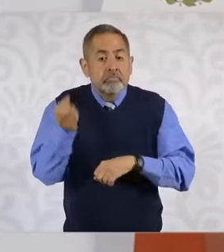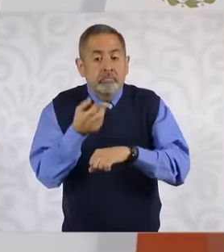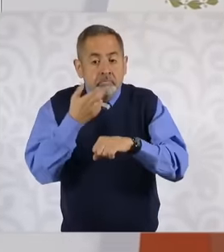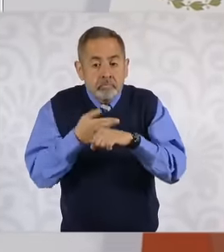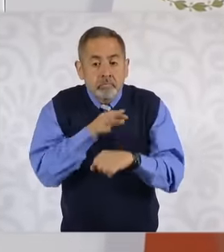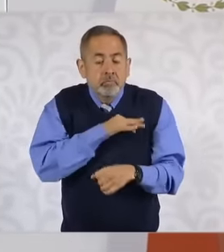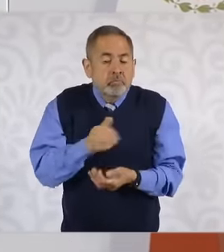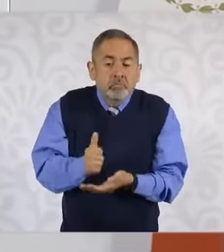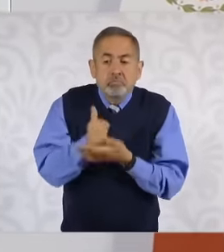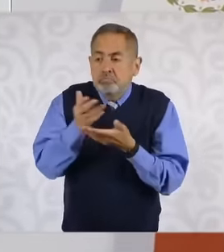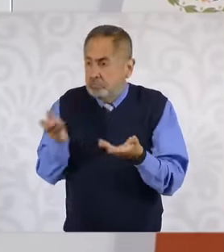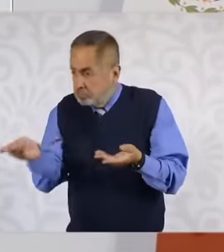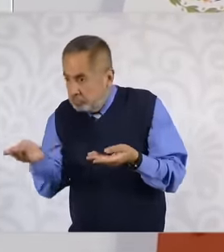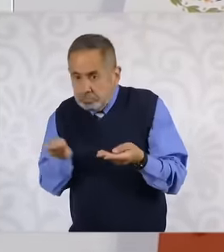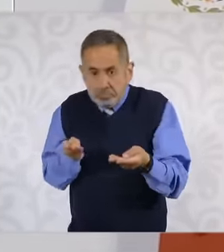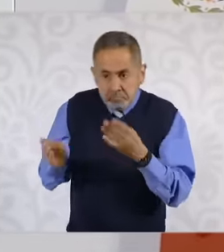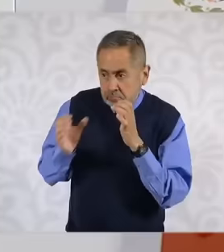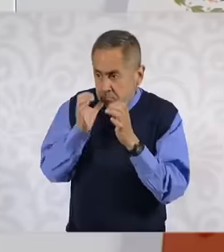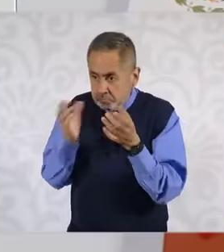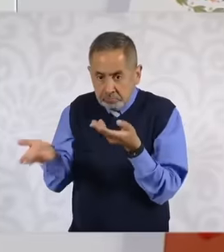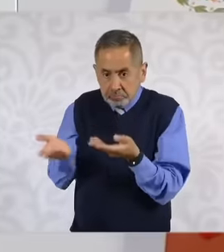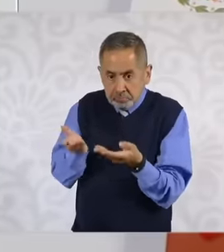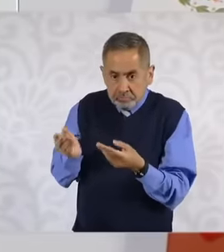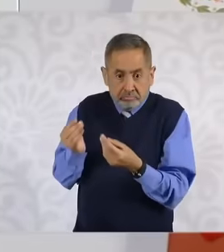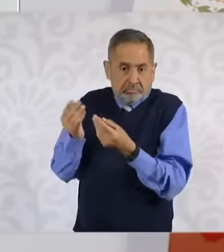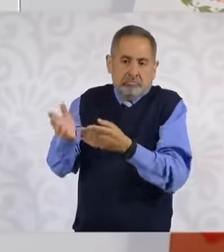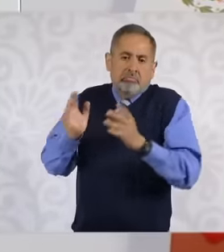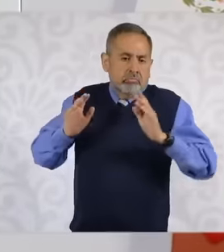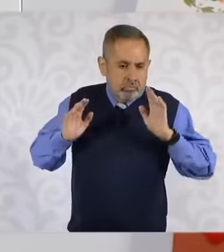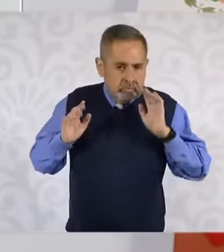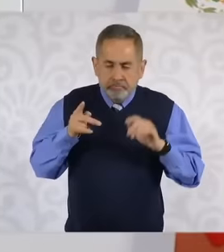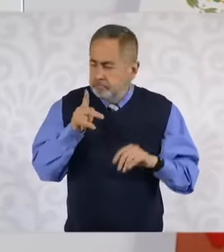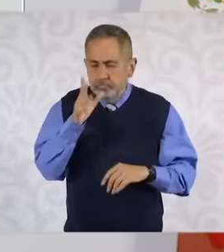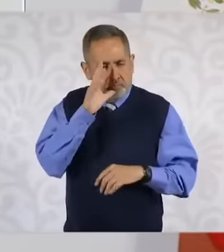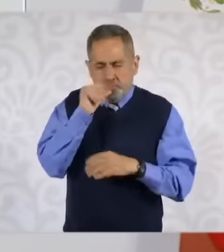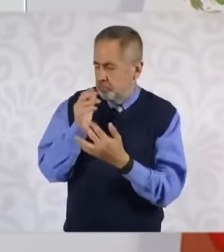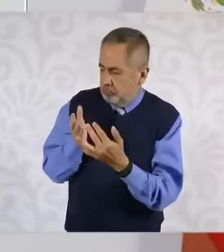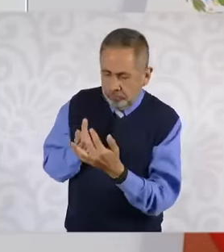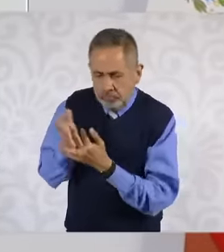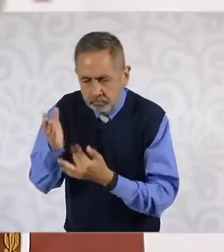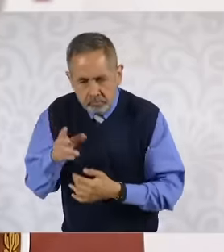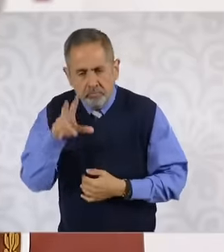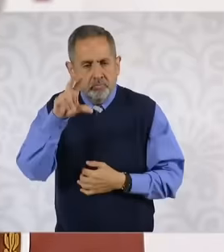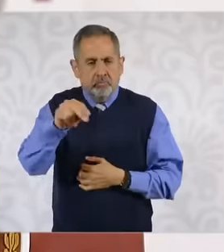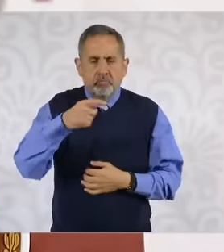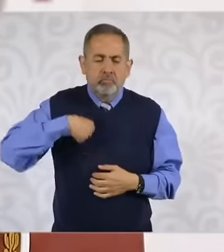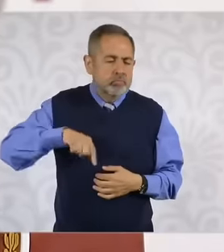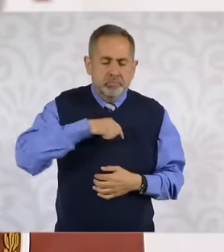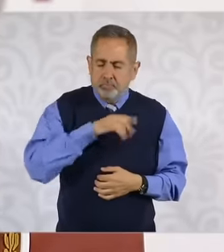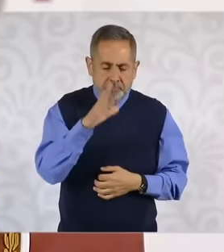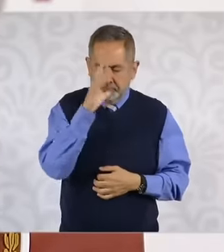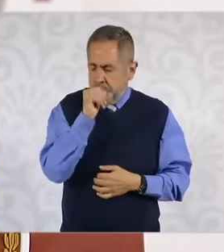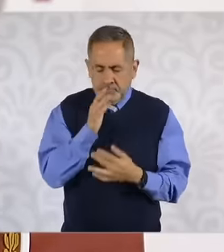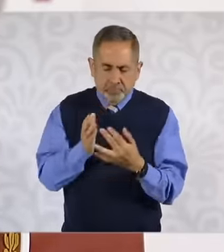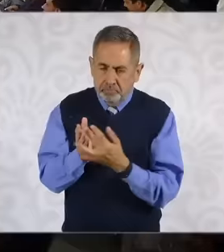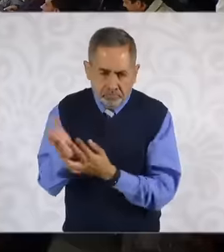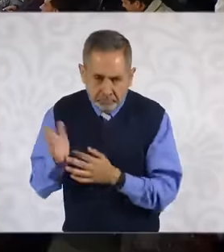can facilitate a particular issue but without intervention we do not intervene